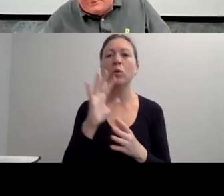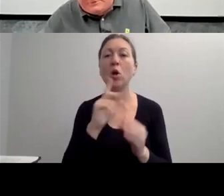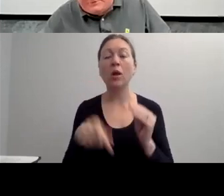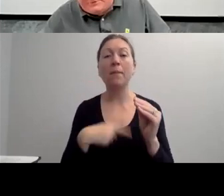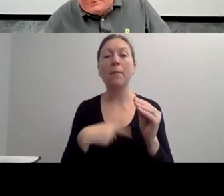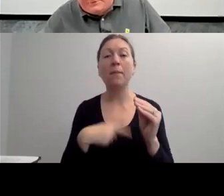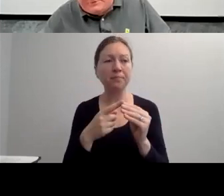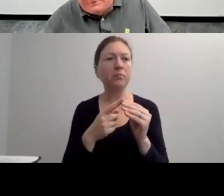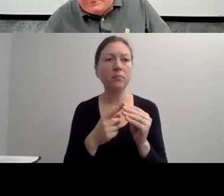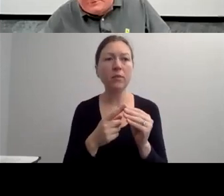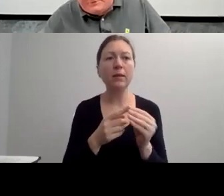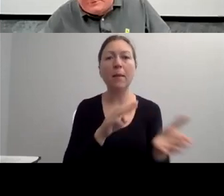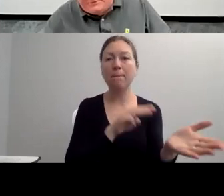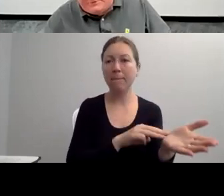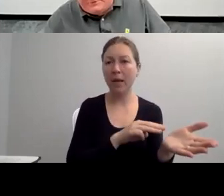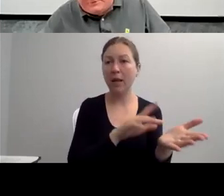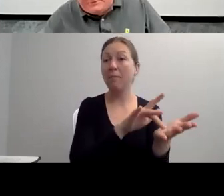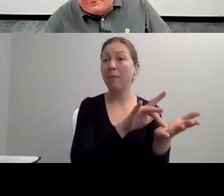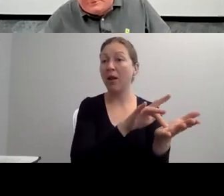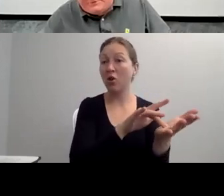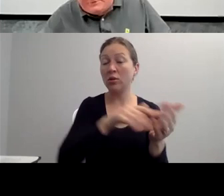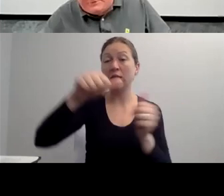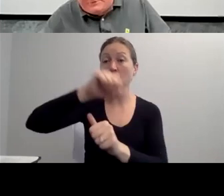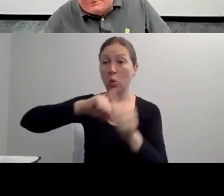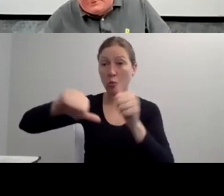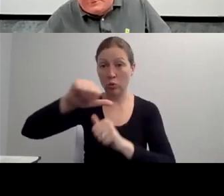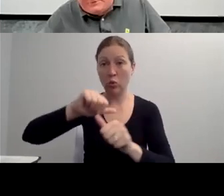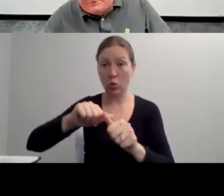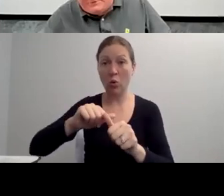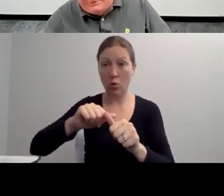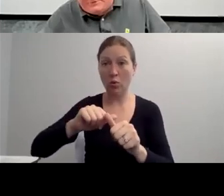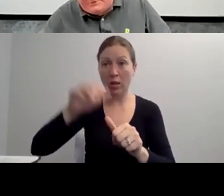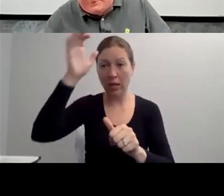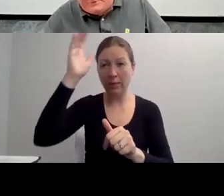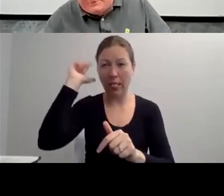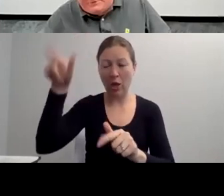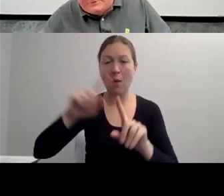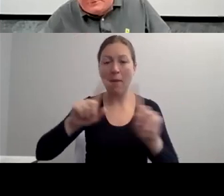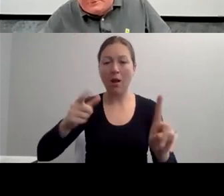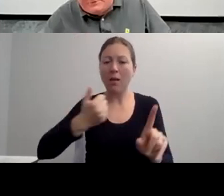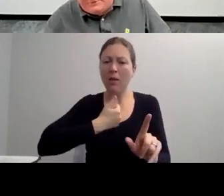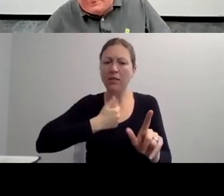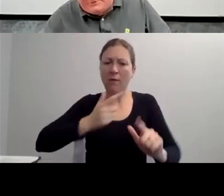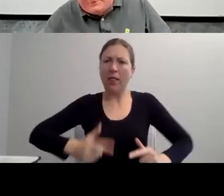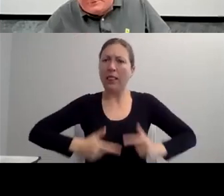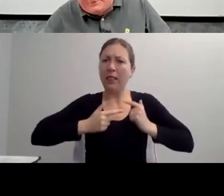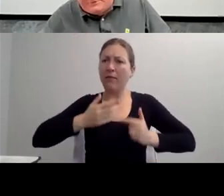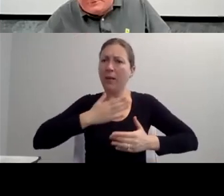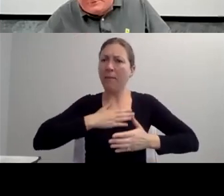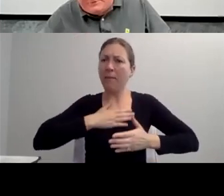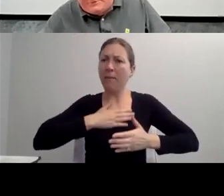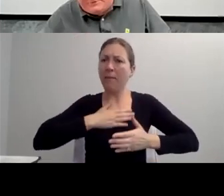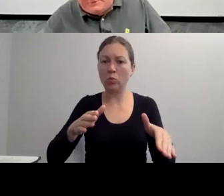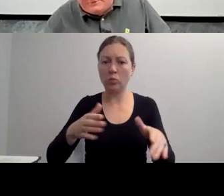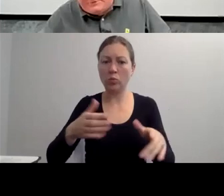A LOT OF TIMES, YOU KNOW, DIVERSITY INCLUSION SEEM TO, YOU KNOW, BE TALKED ABOUT SIMULTANEOUSLY,